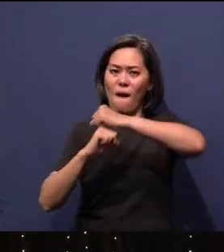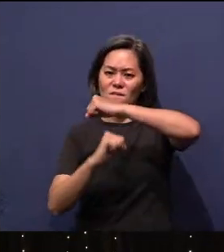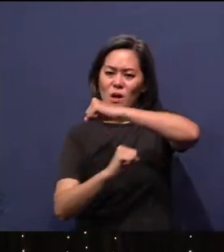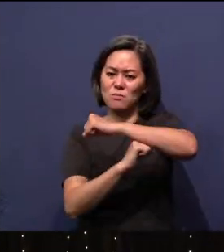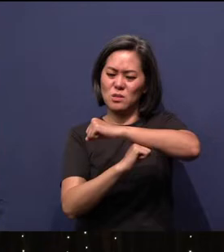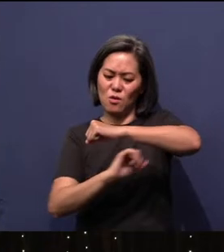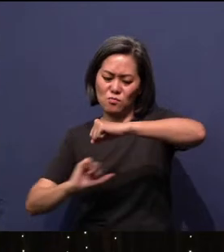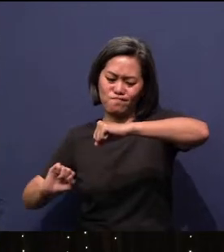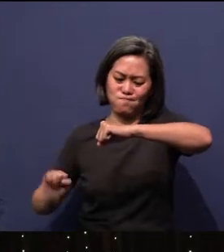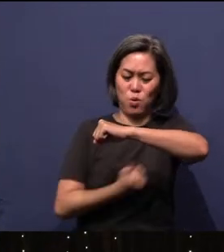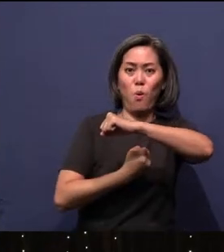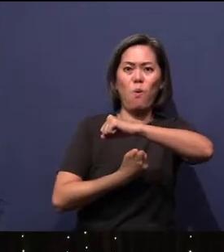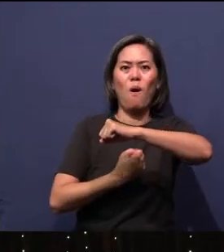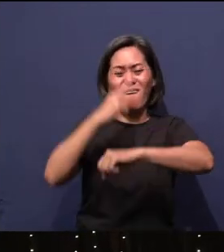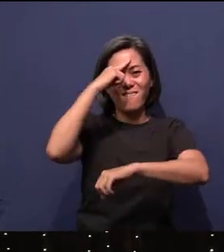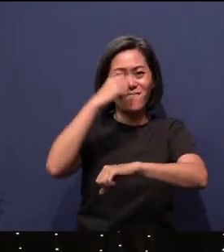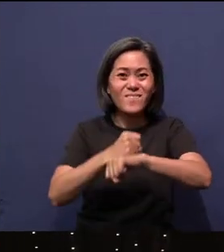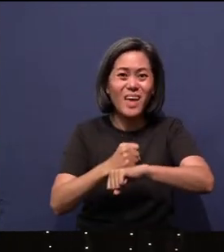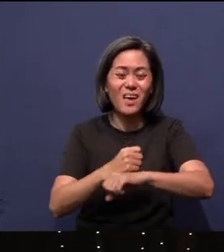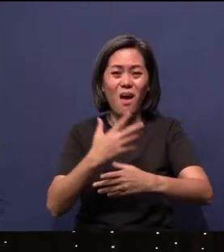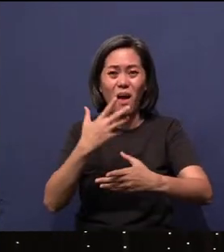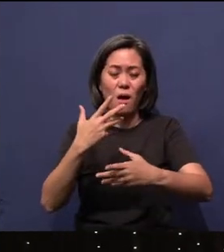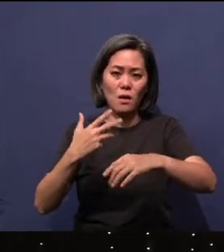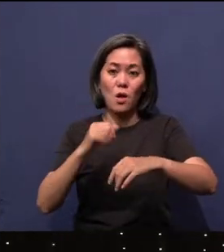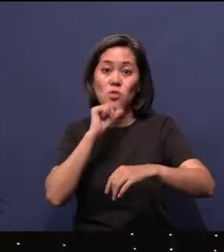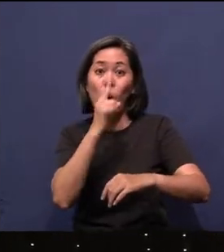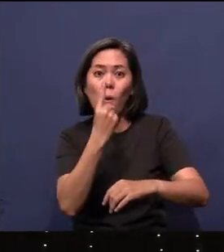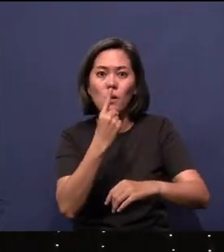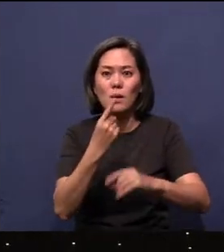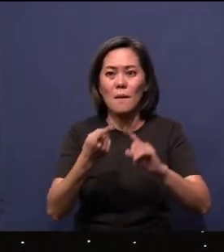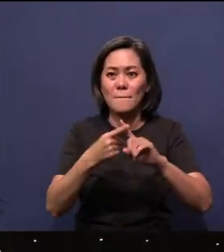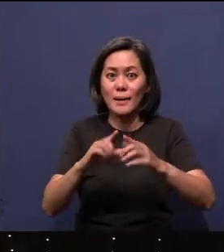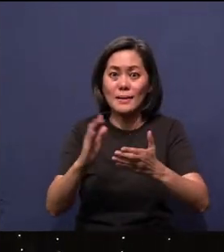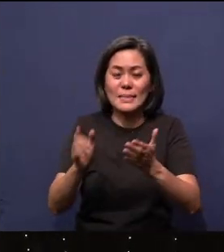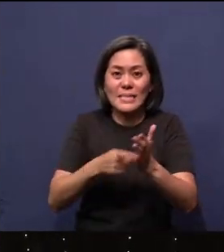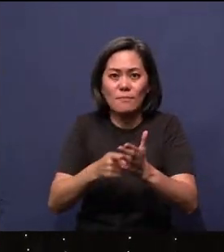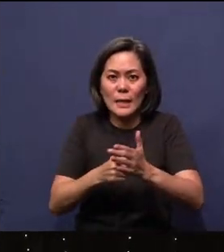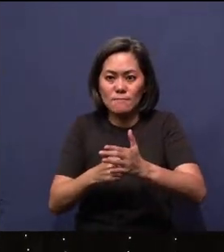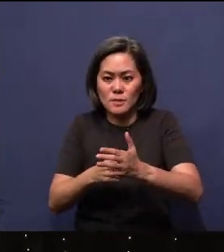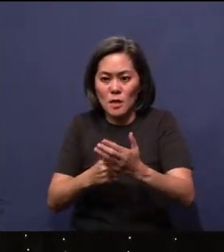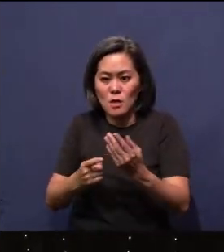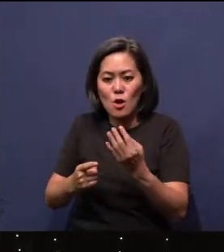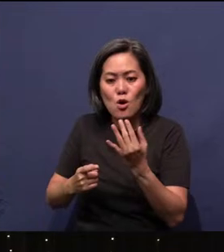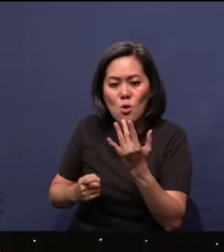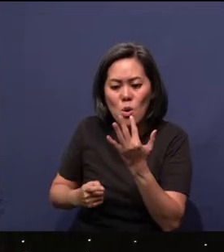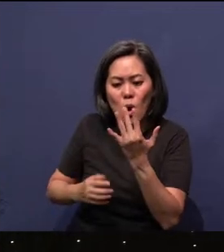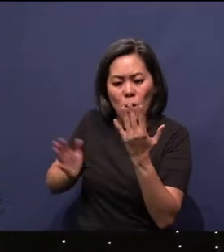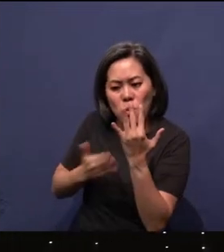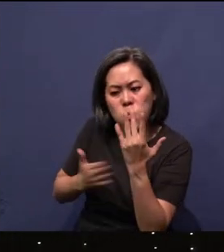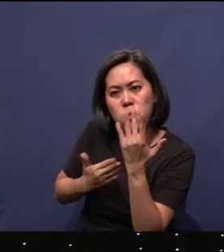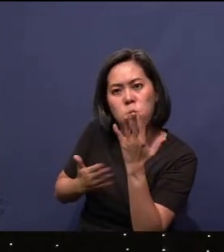And not only challenge our faith, sometimes they fan the flame of fear. And the